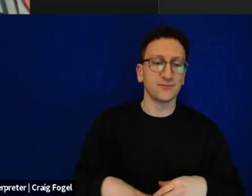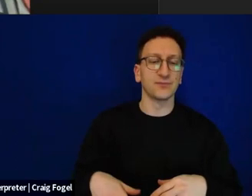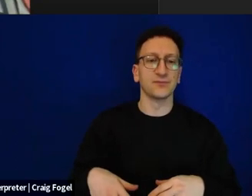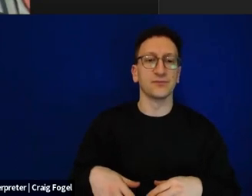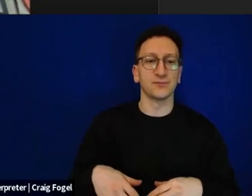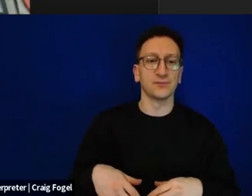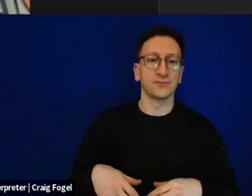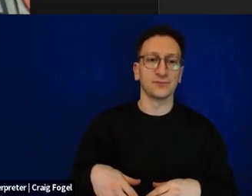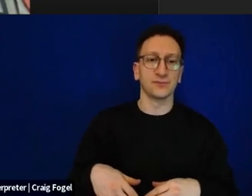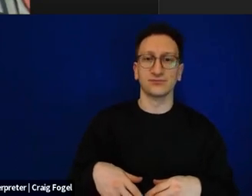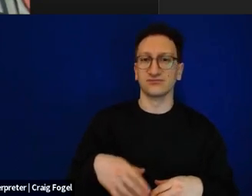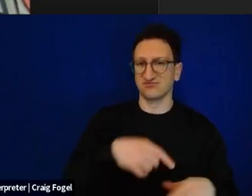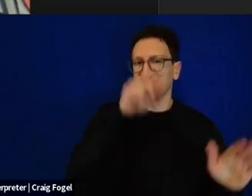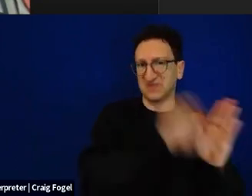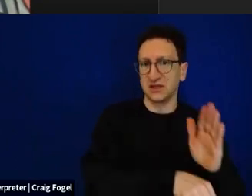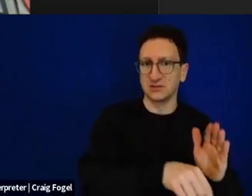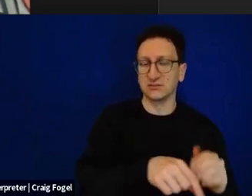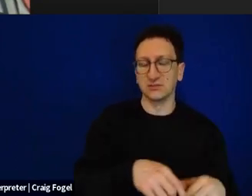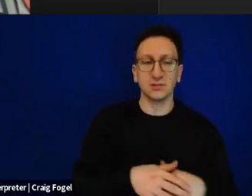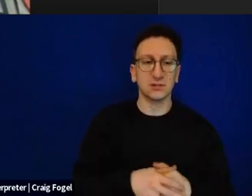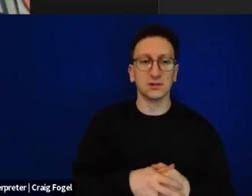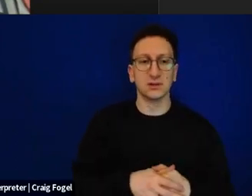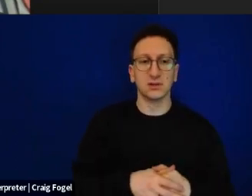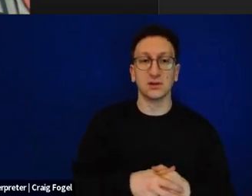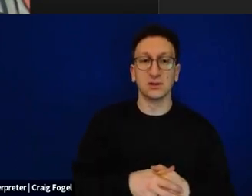And she was killed there. Avner's body was found strewn in the